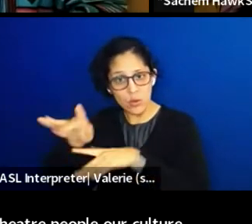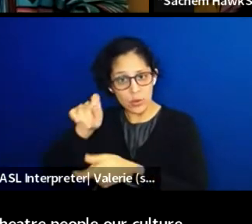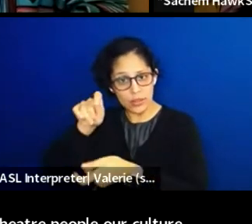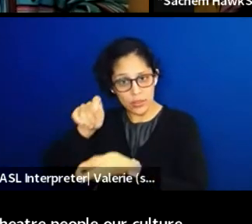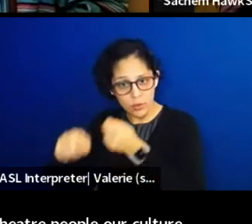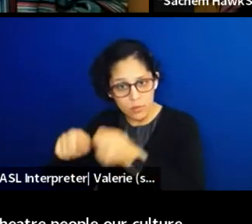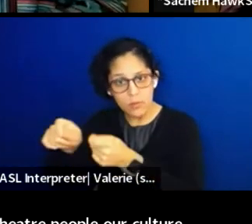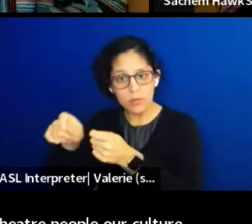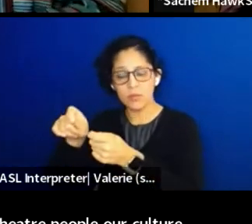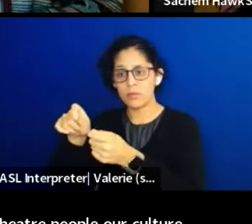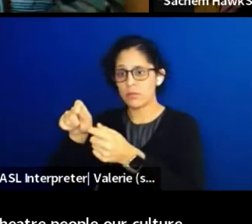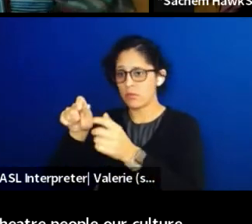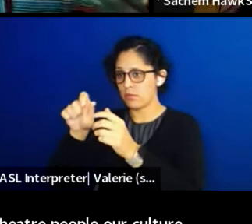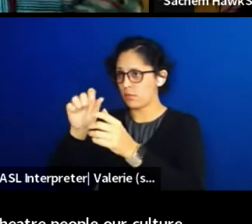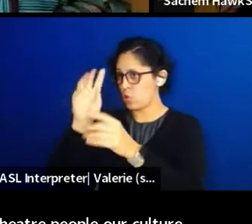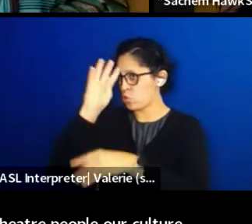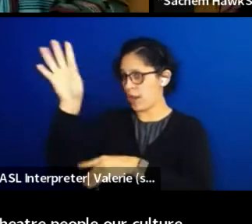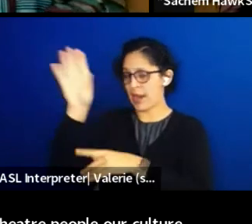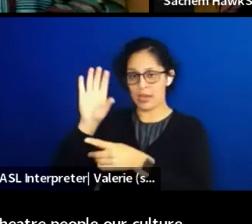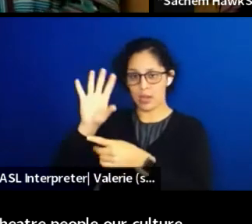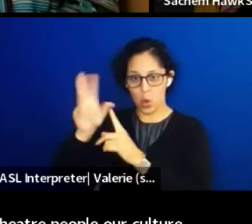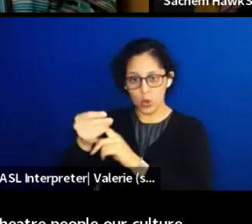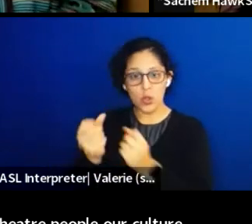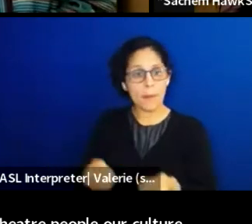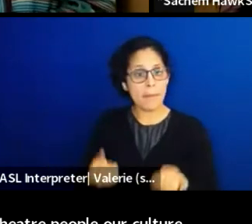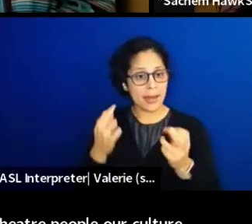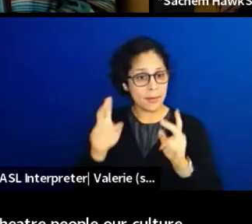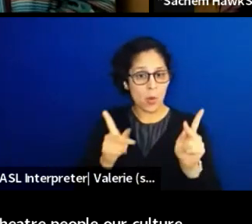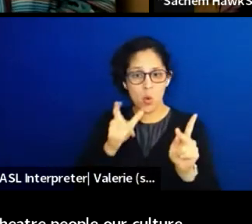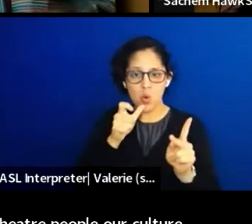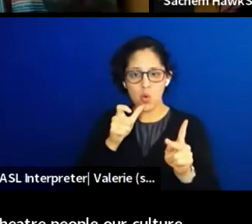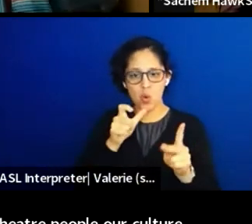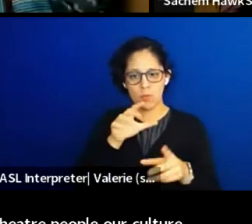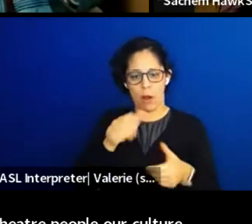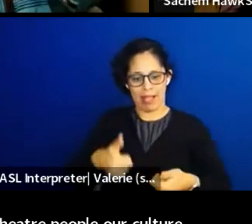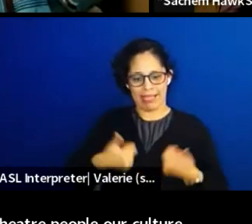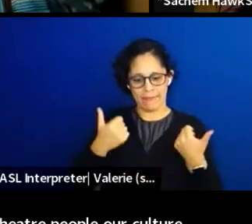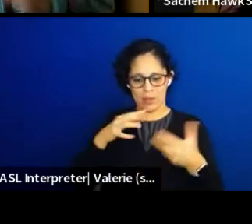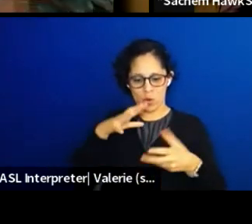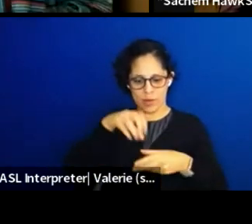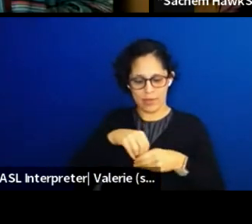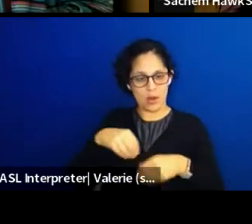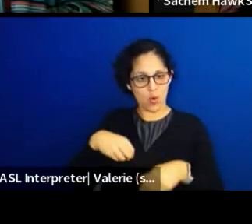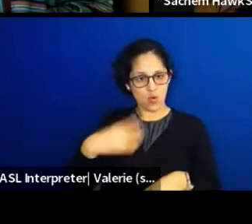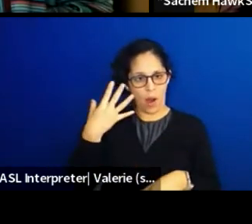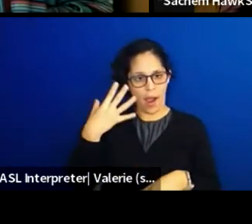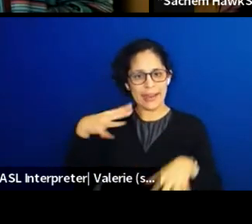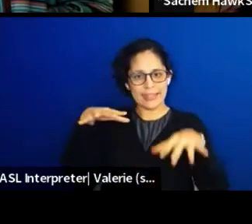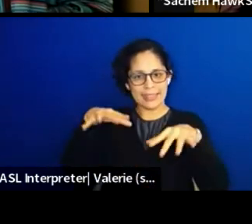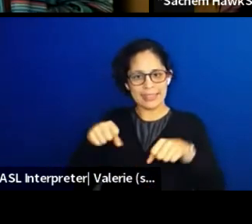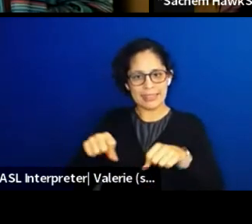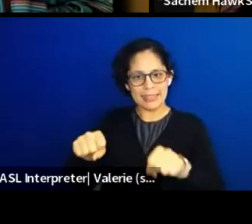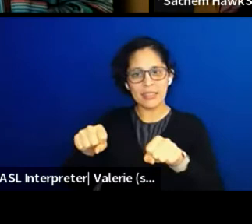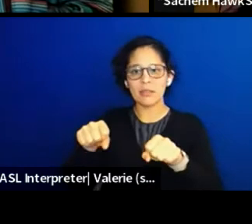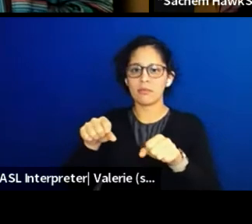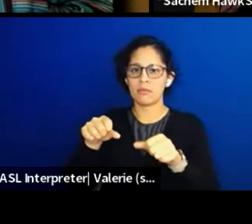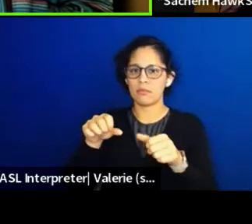who are operating within a white settler context. Our culture of making theater is colonial.